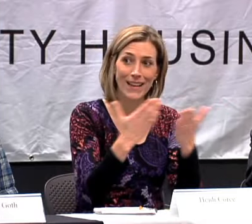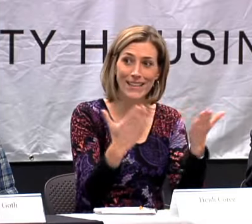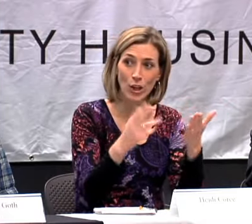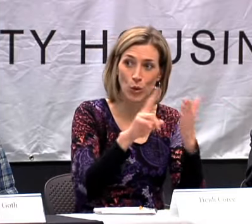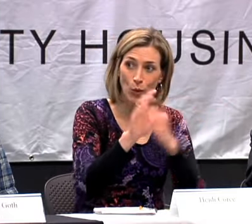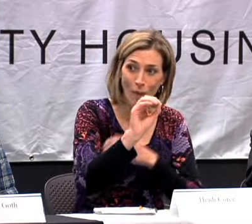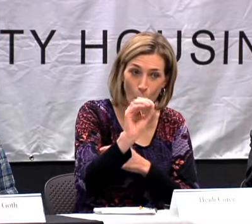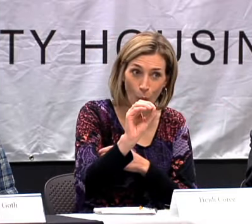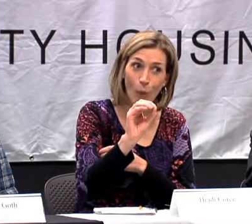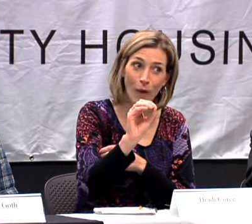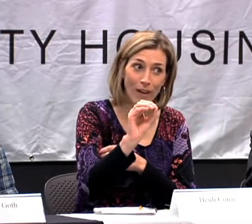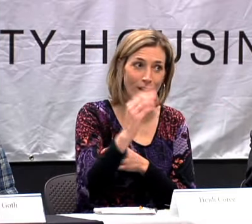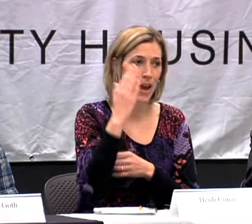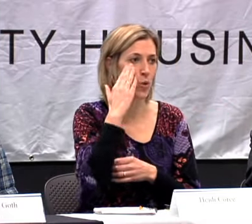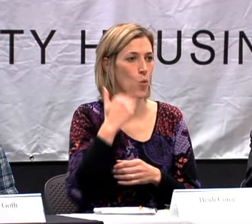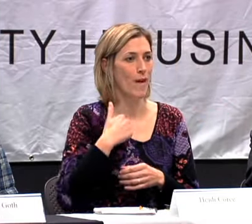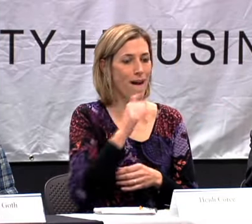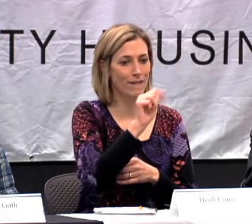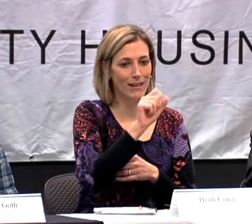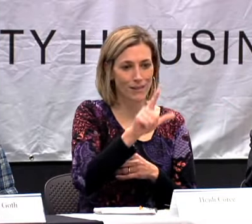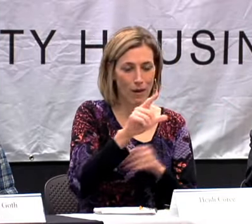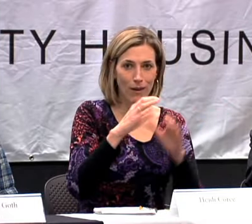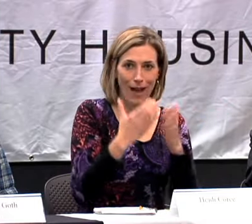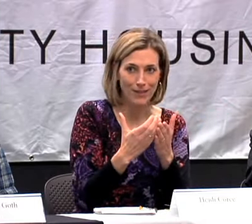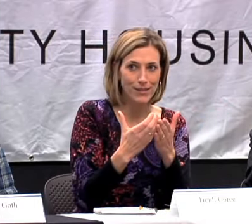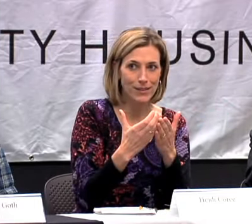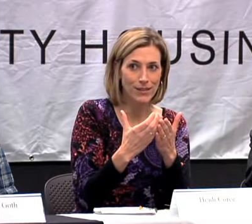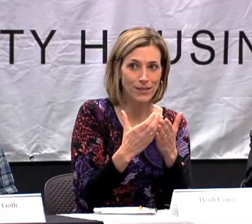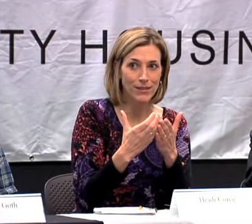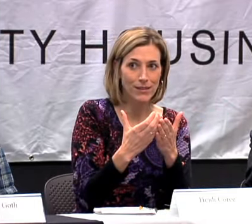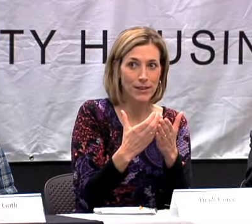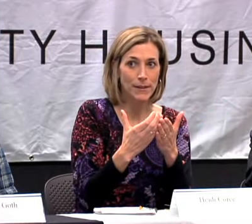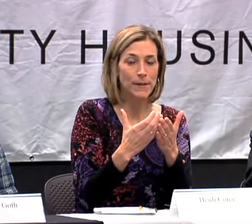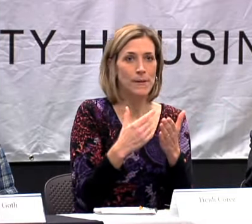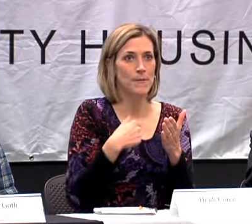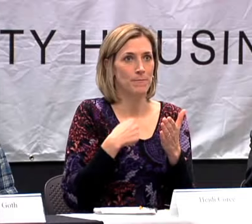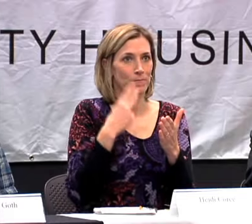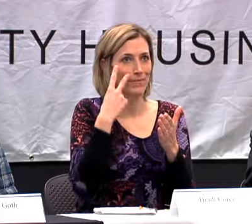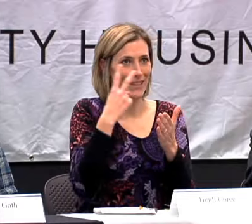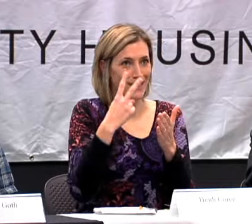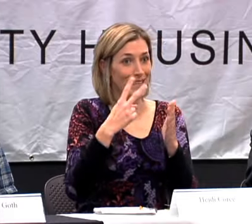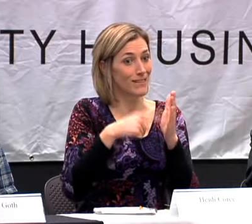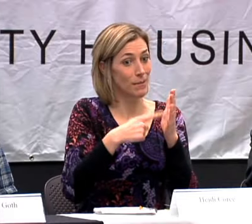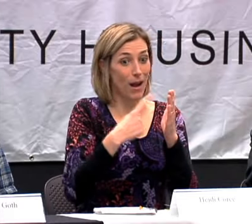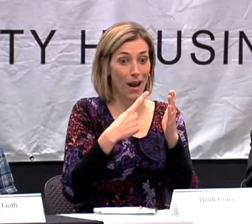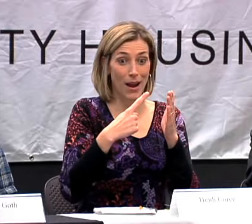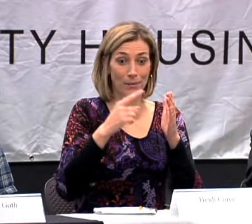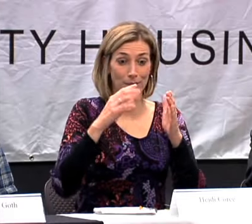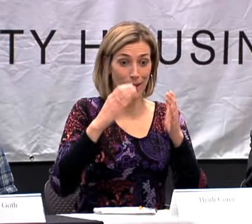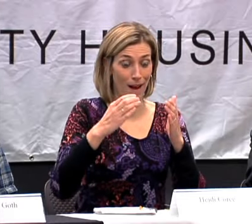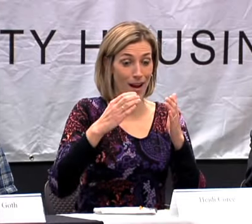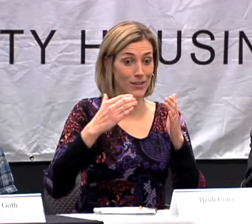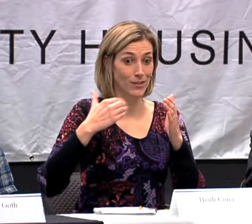AND SO HERE AT U OF O I TEACH A CLASS AND I SEE SOMETIMES THE CLASS